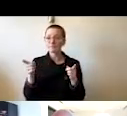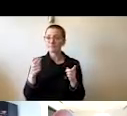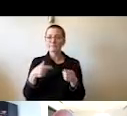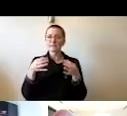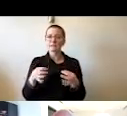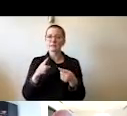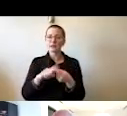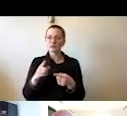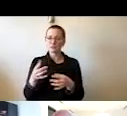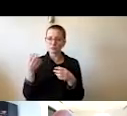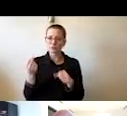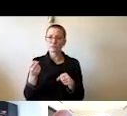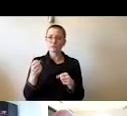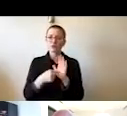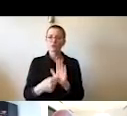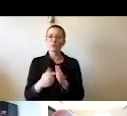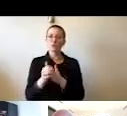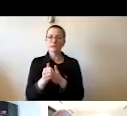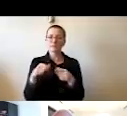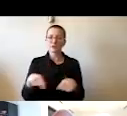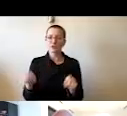in a crisis, where to be brutally honest,